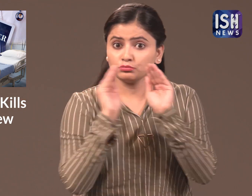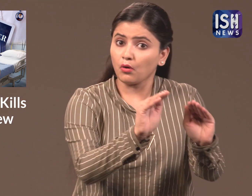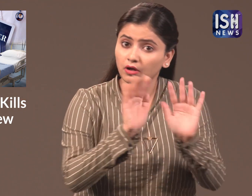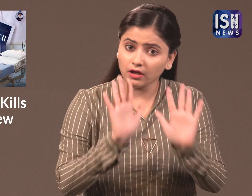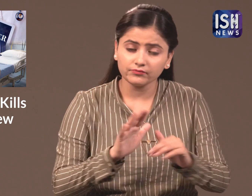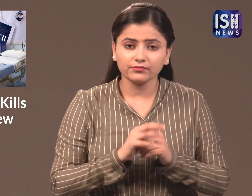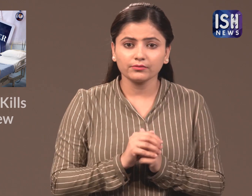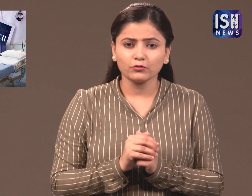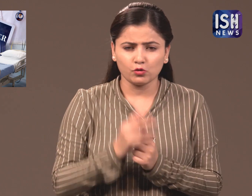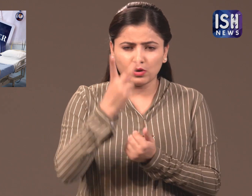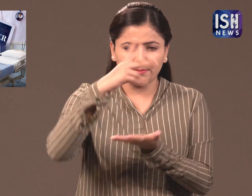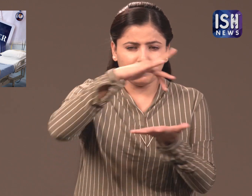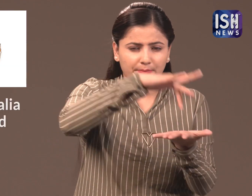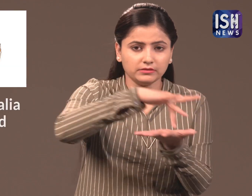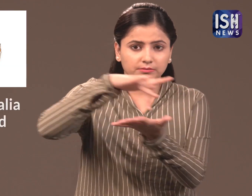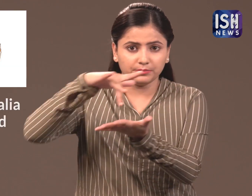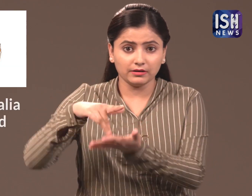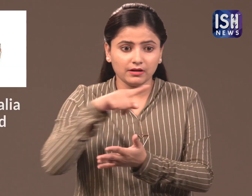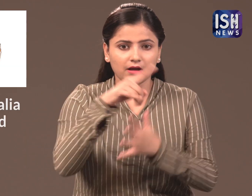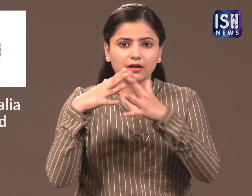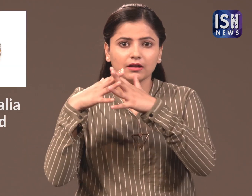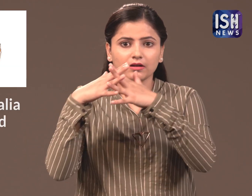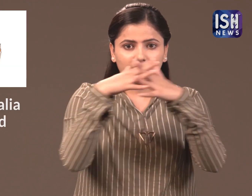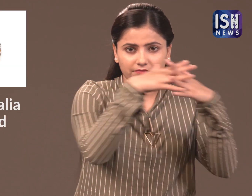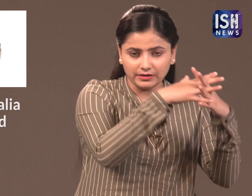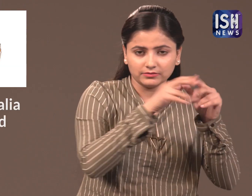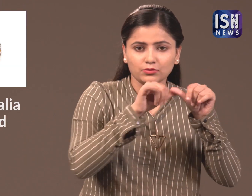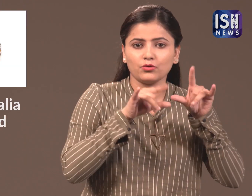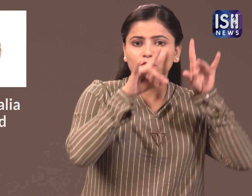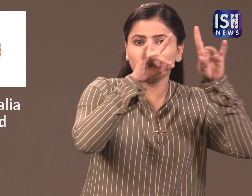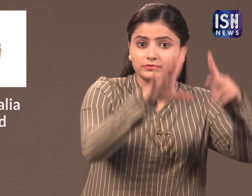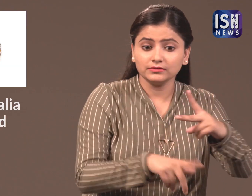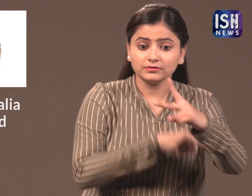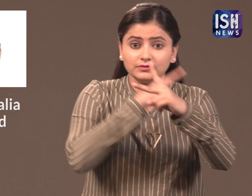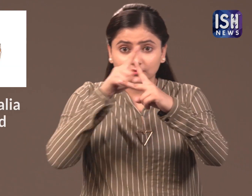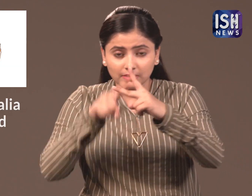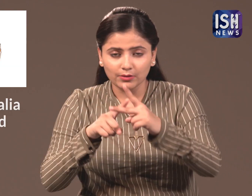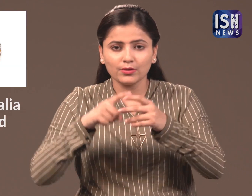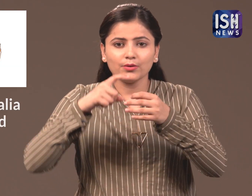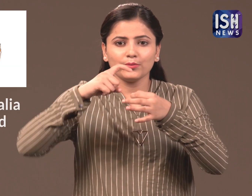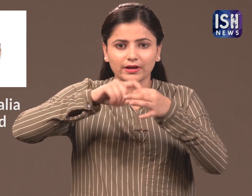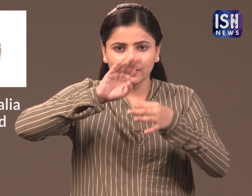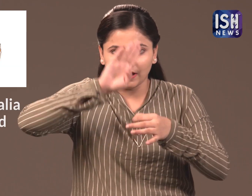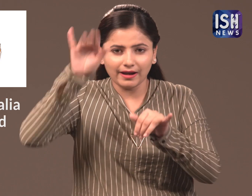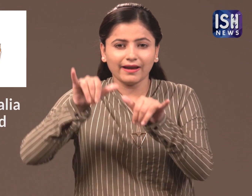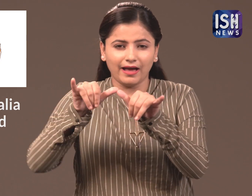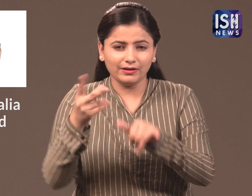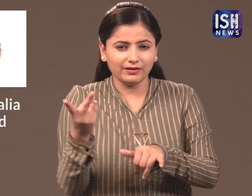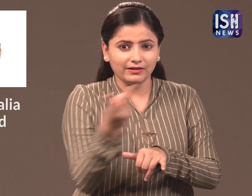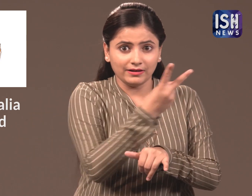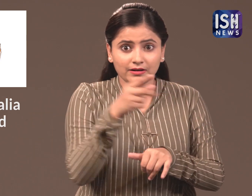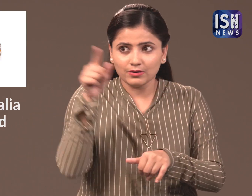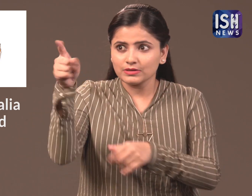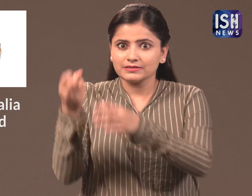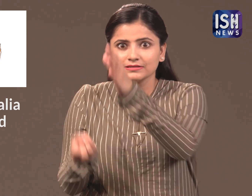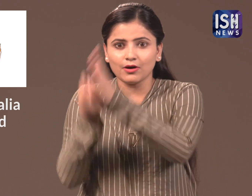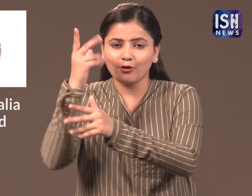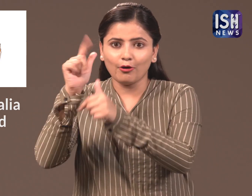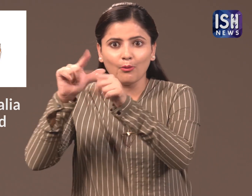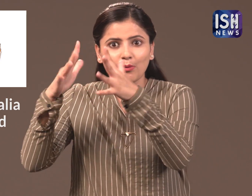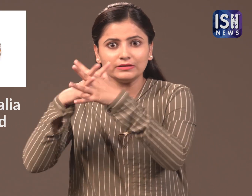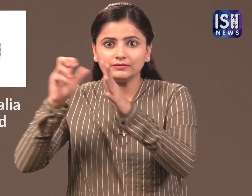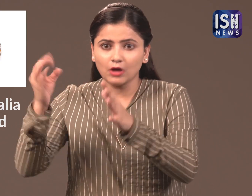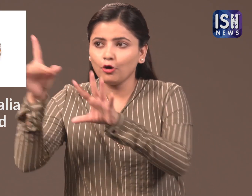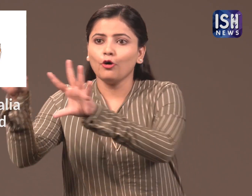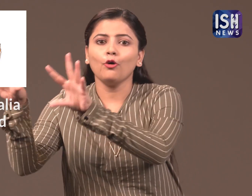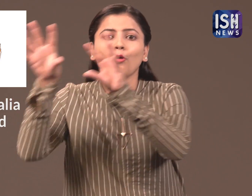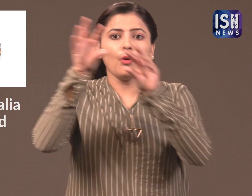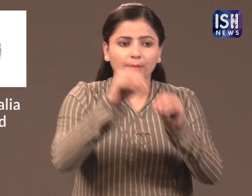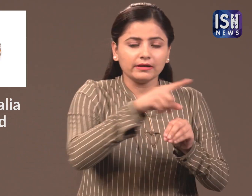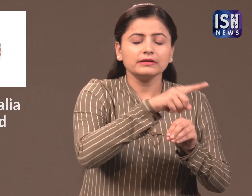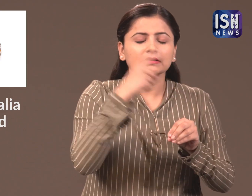supported her Western Australia and Queensland are considering to pass